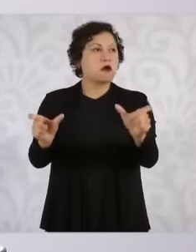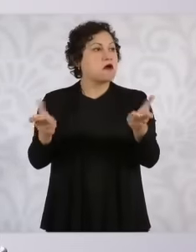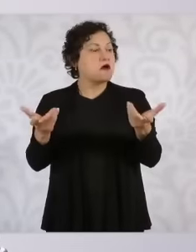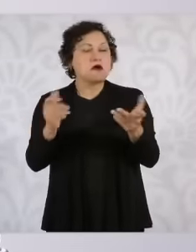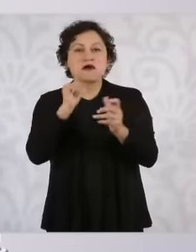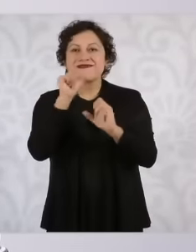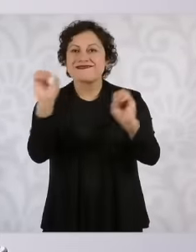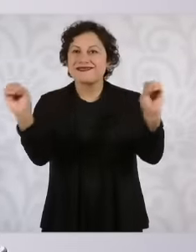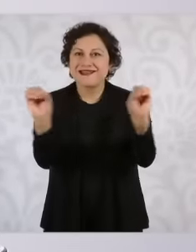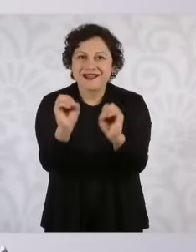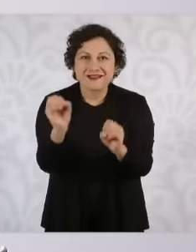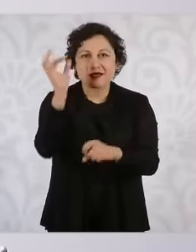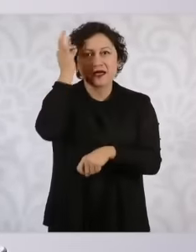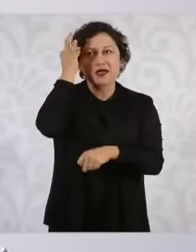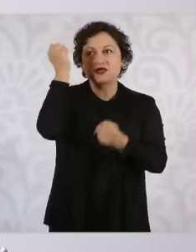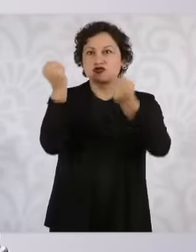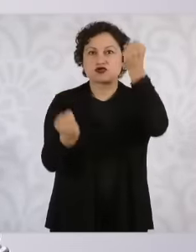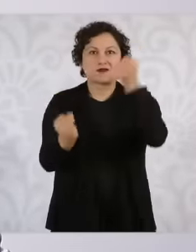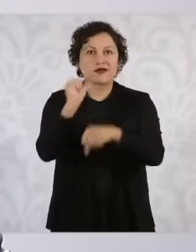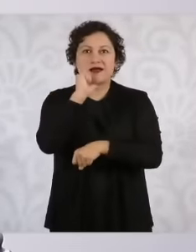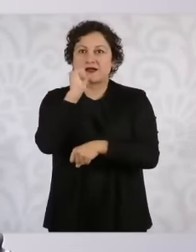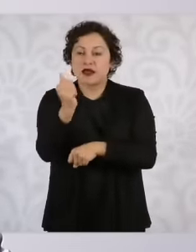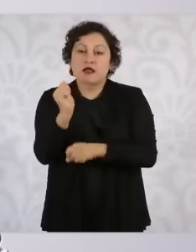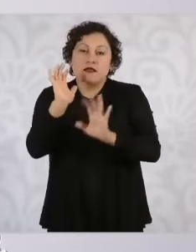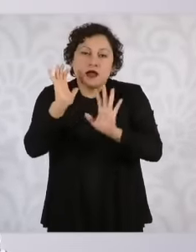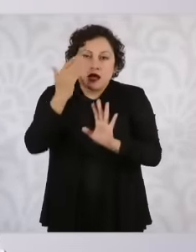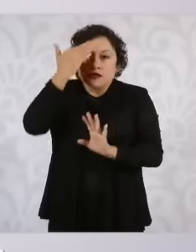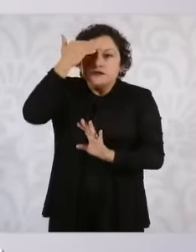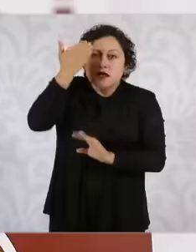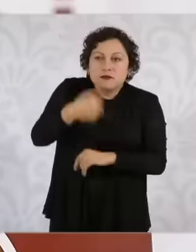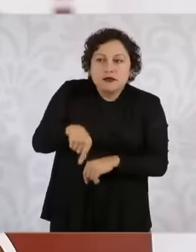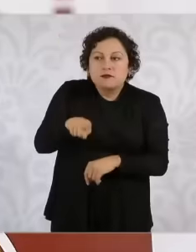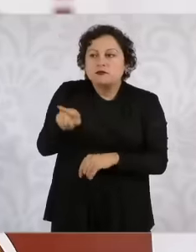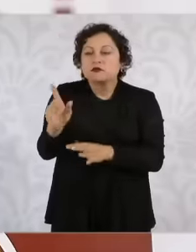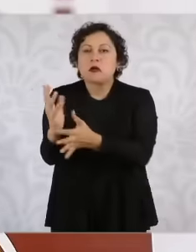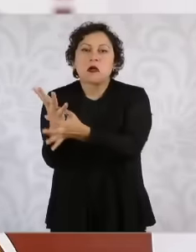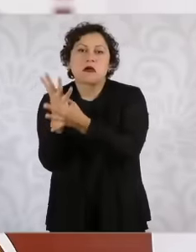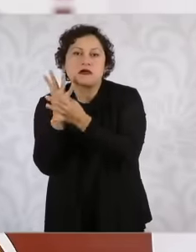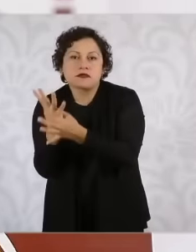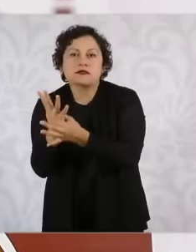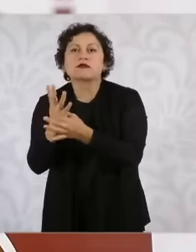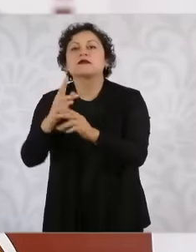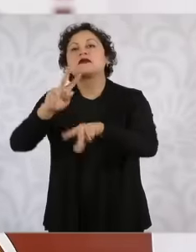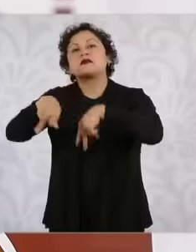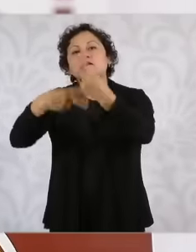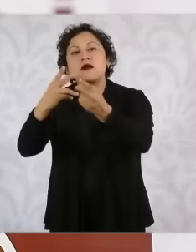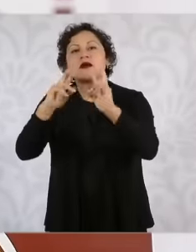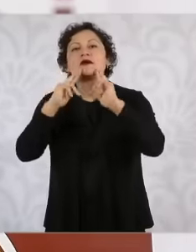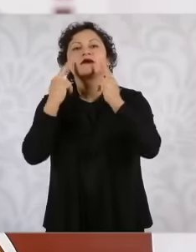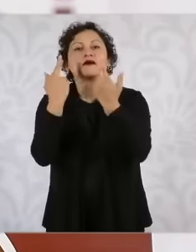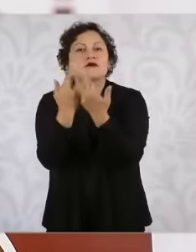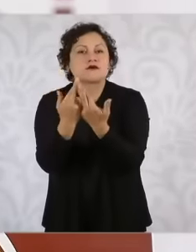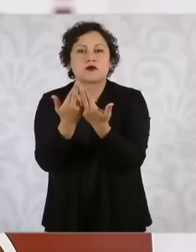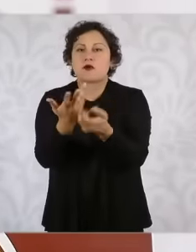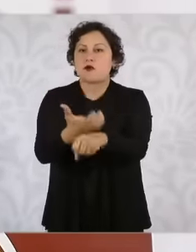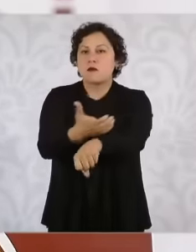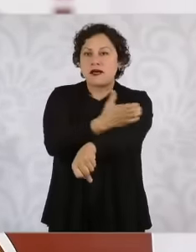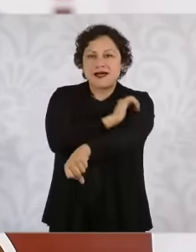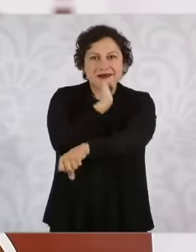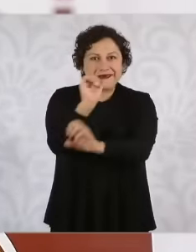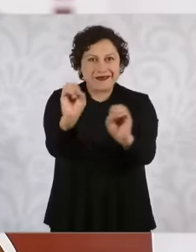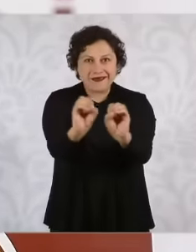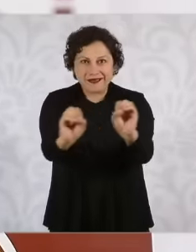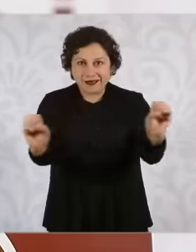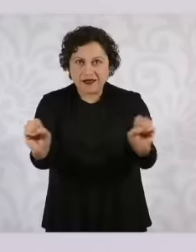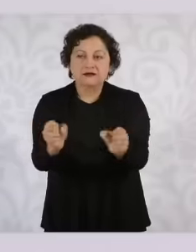to a specific meeting he was not accompanied communication is lost in a community and